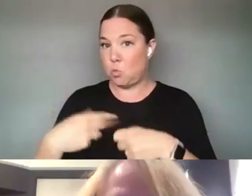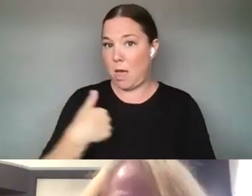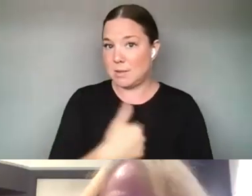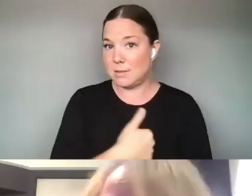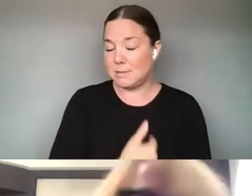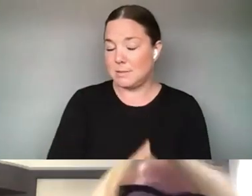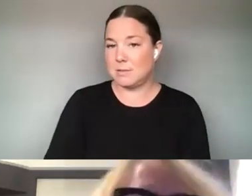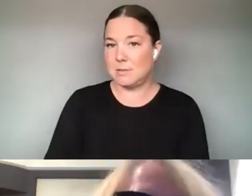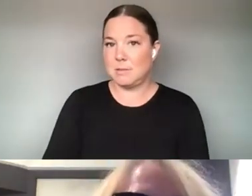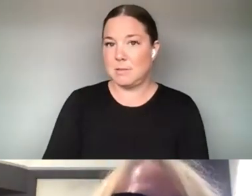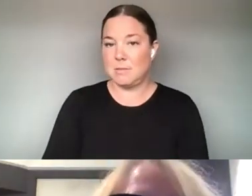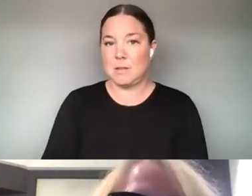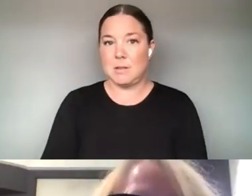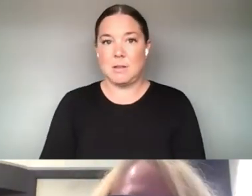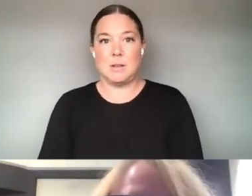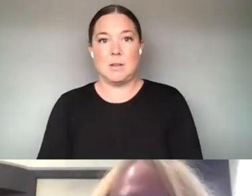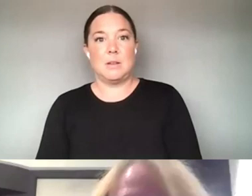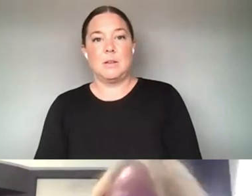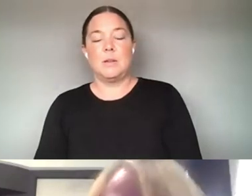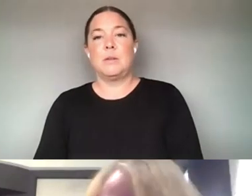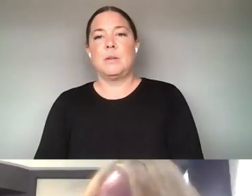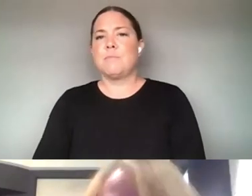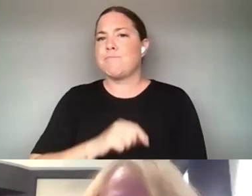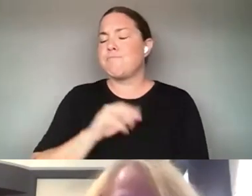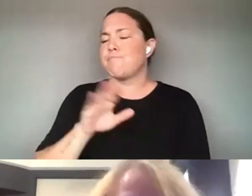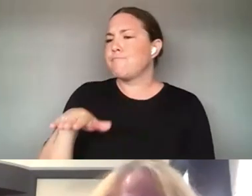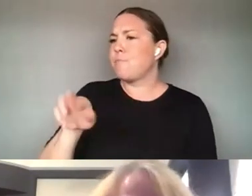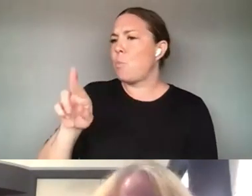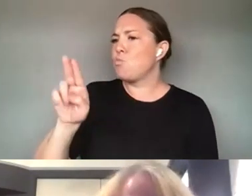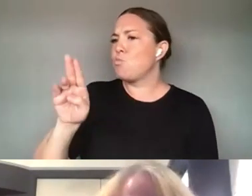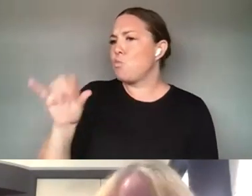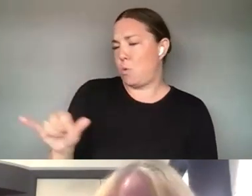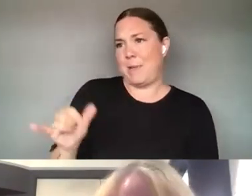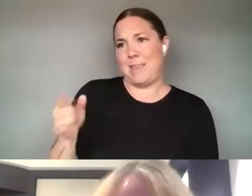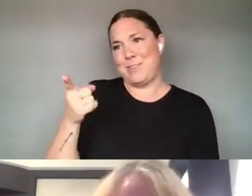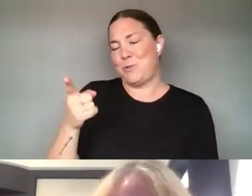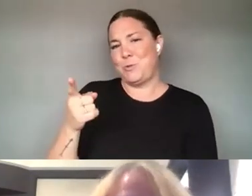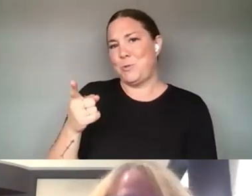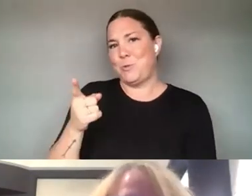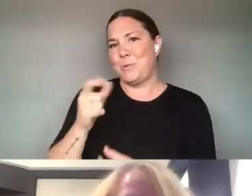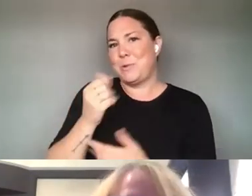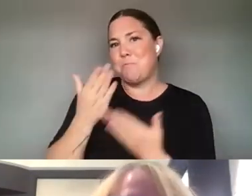MANY PEOPLE PROBABLY NO NEED, NO DON'T NEED ANY INTRODUCTION TO CREATIVE CAPITAL WHICH WE ARE